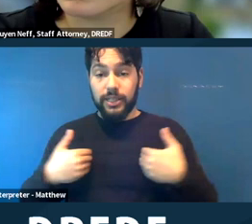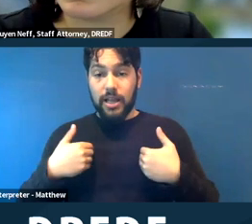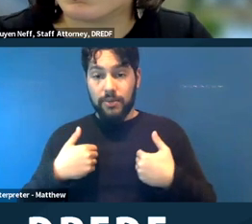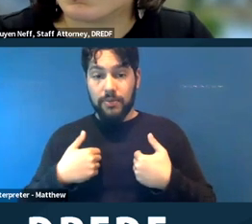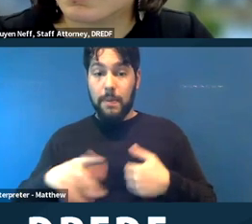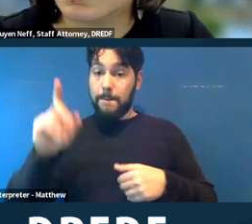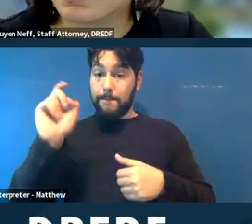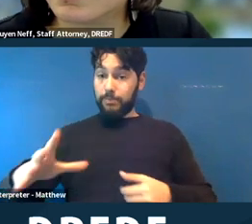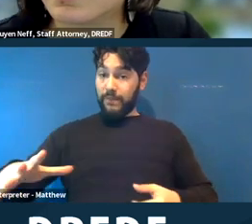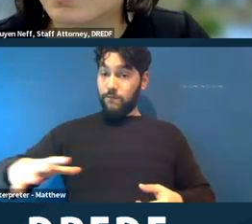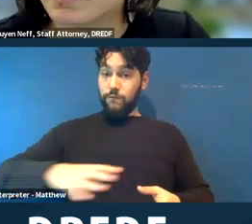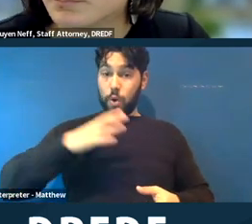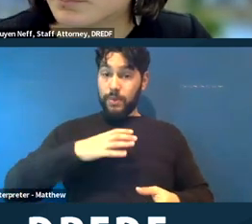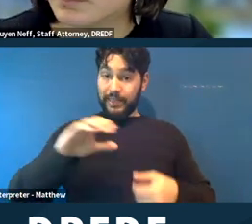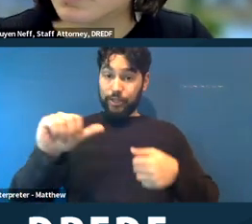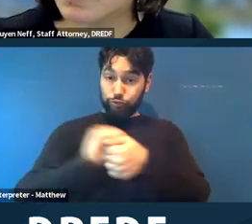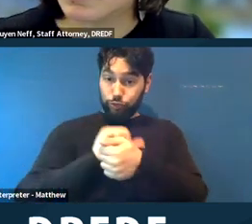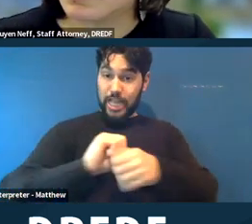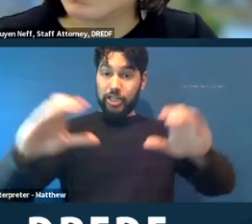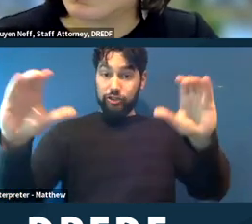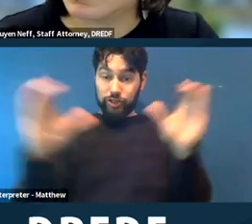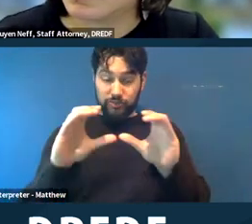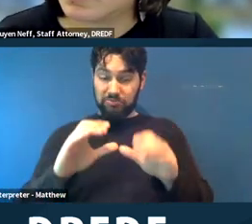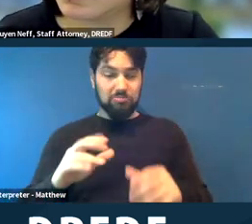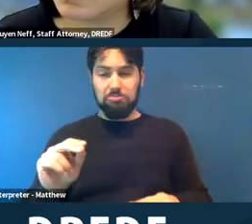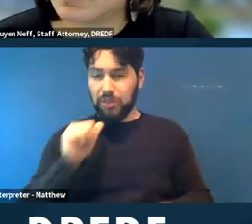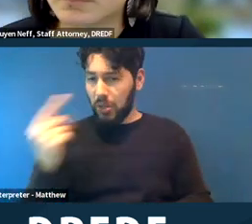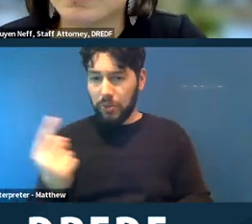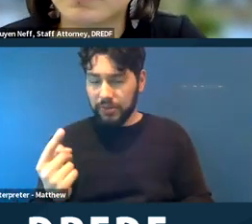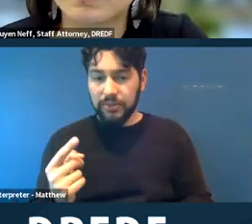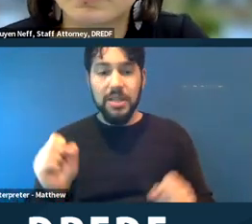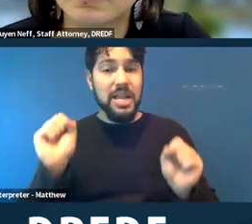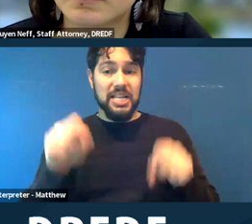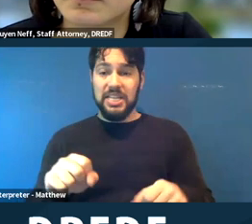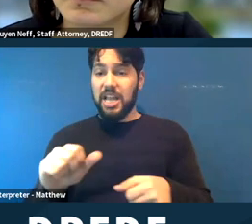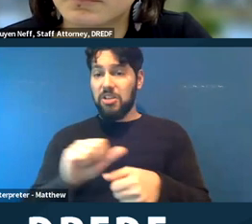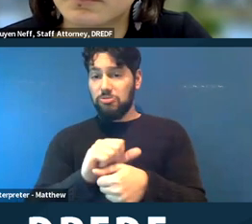trained. So the training that Erin mentioned earlier could be done by the dog handler.